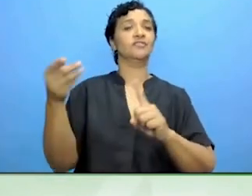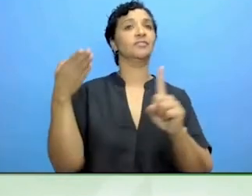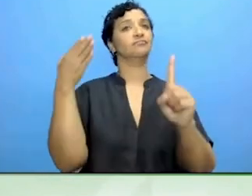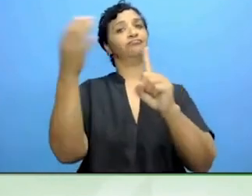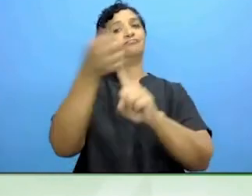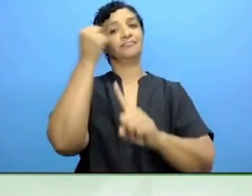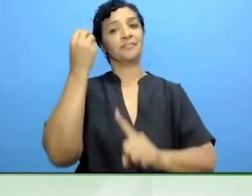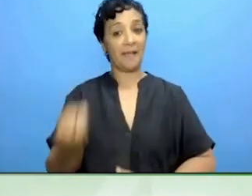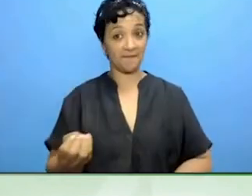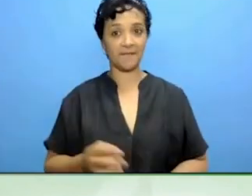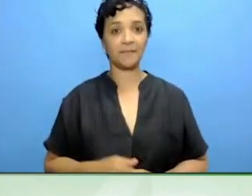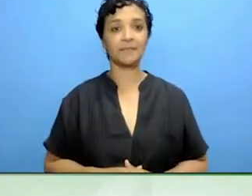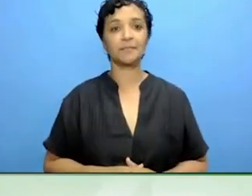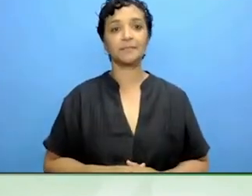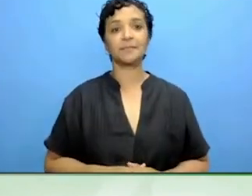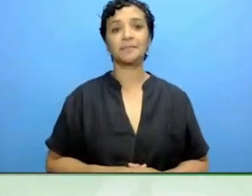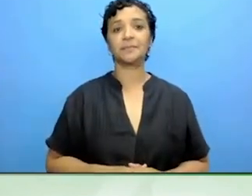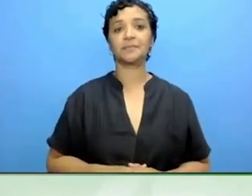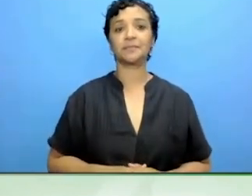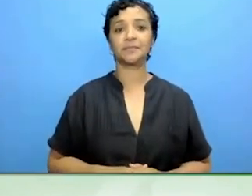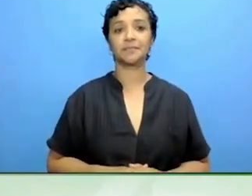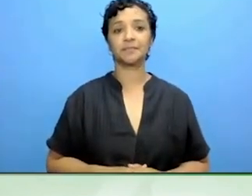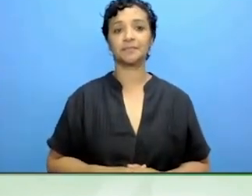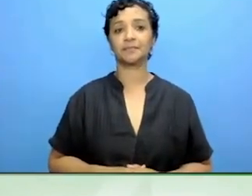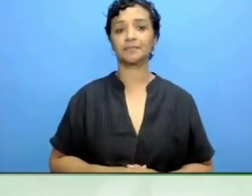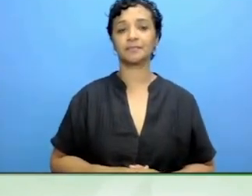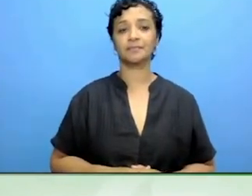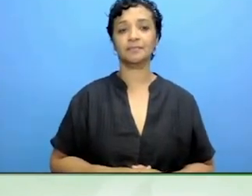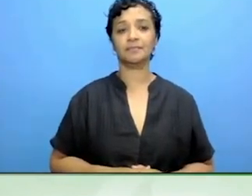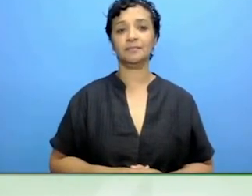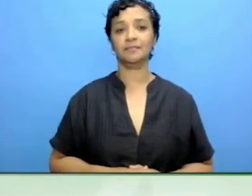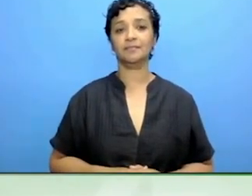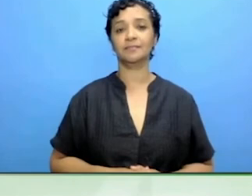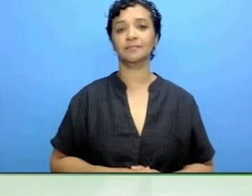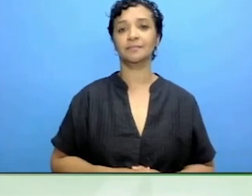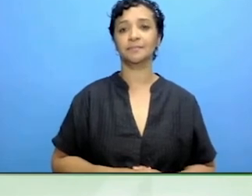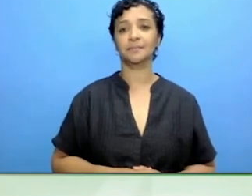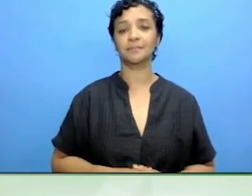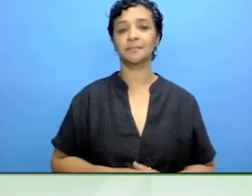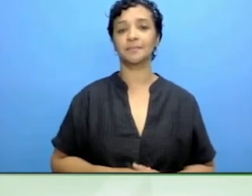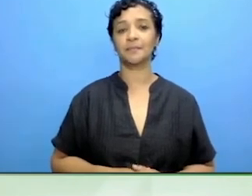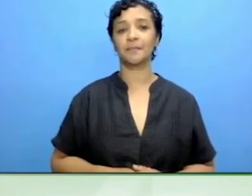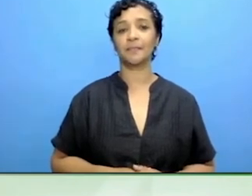Jim, do you think there will be a day that for certain matters of